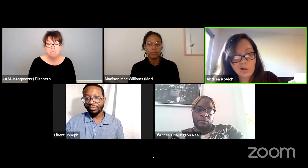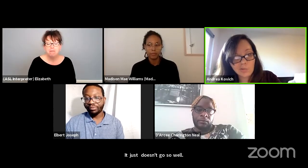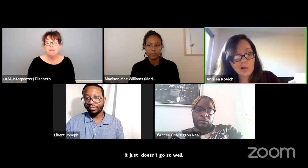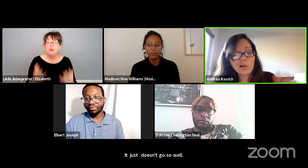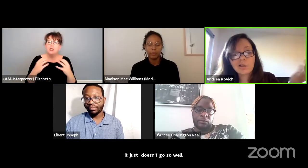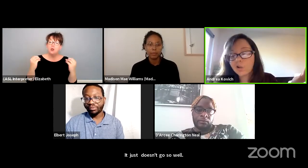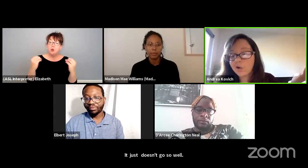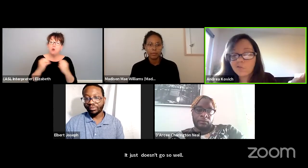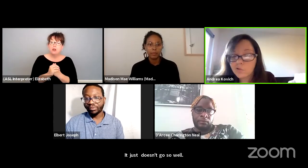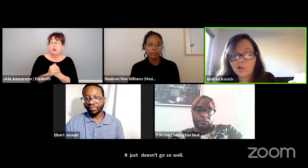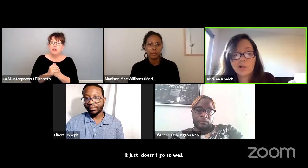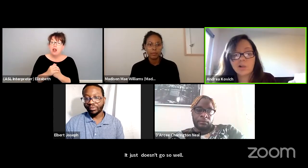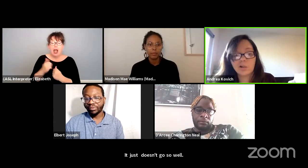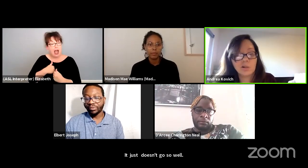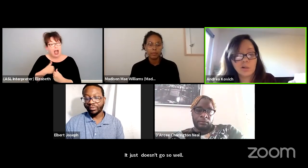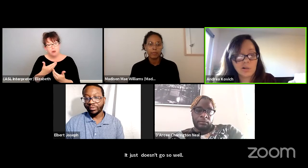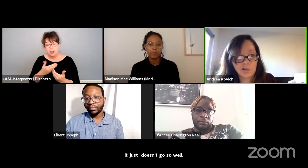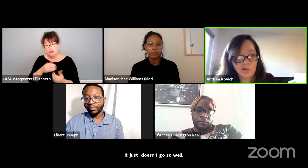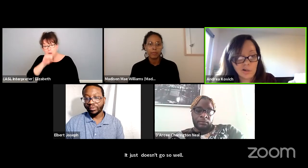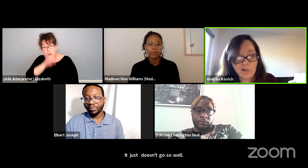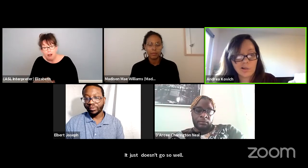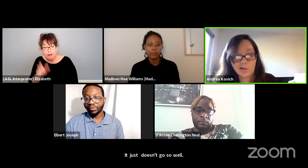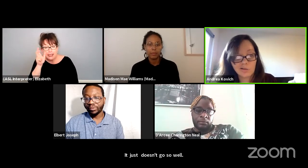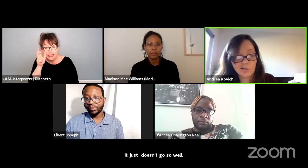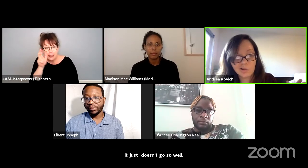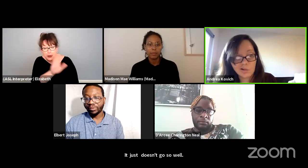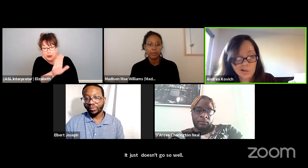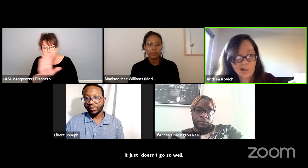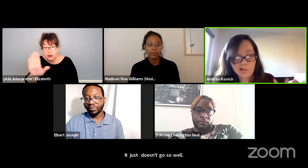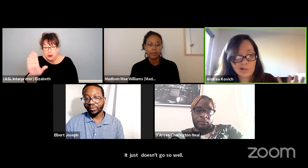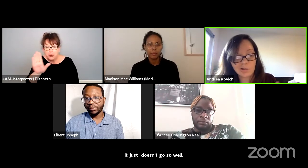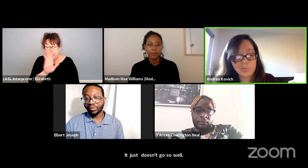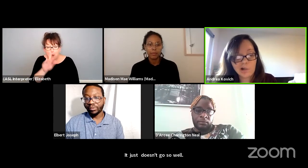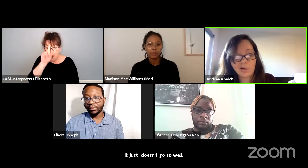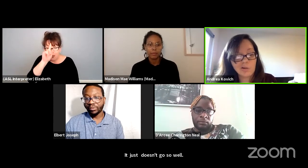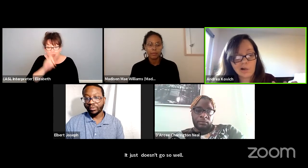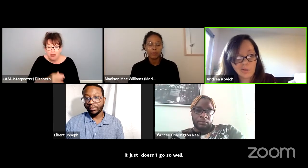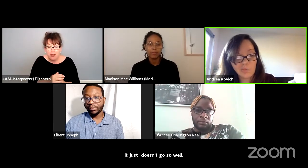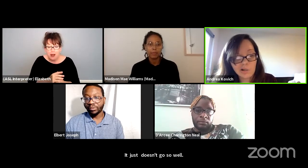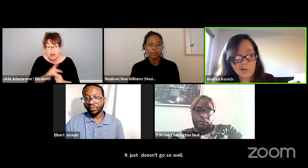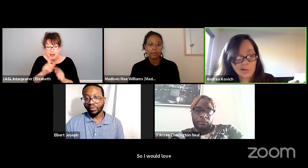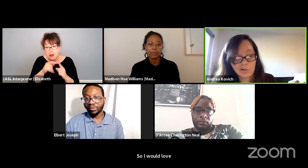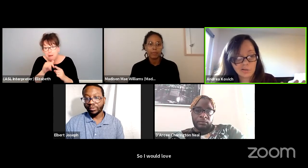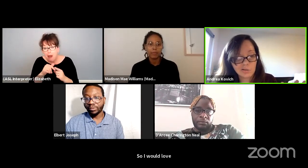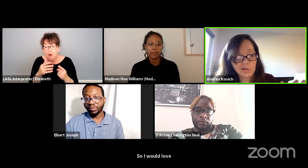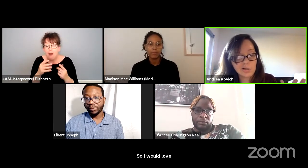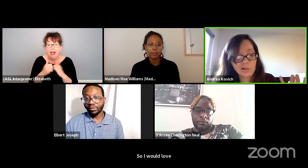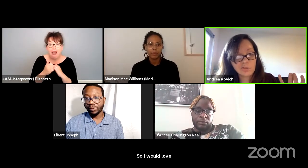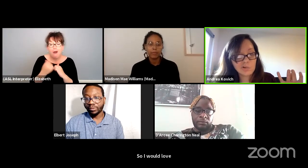So I'd love to hear your all your thoughts about how we can